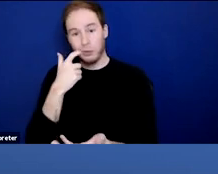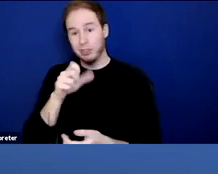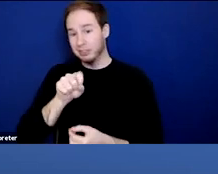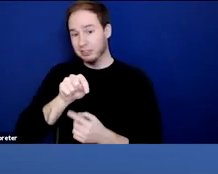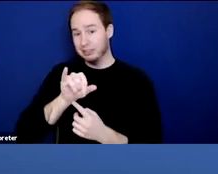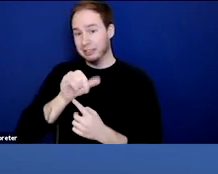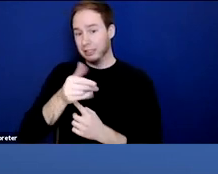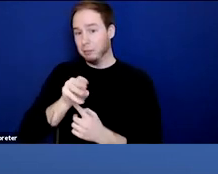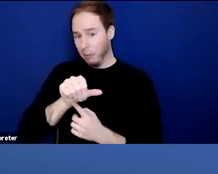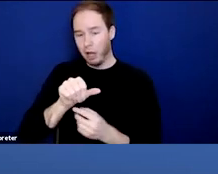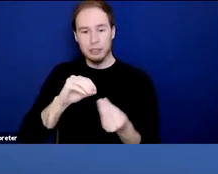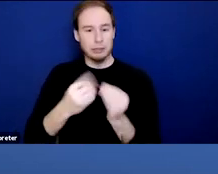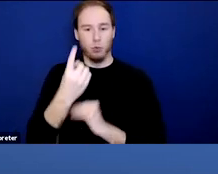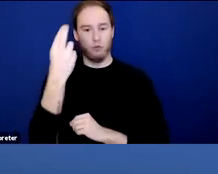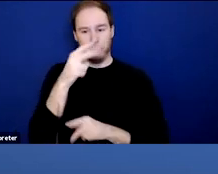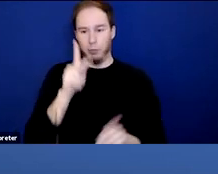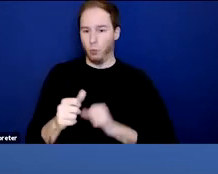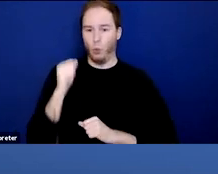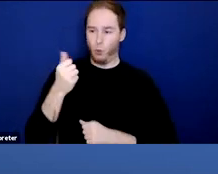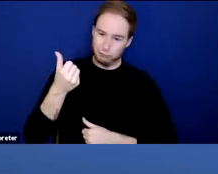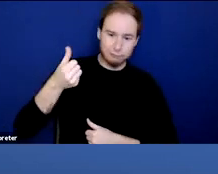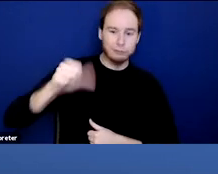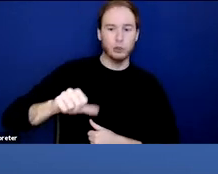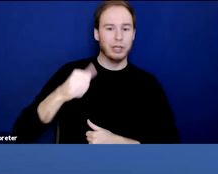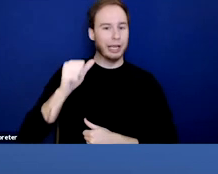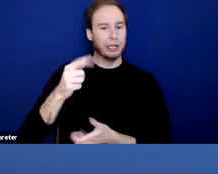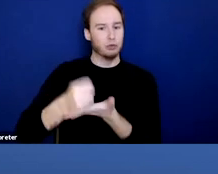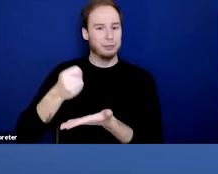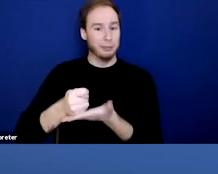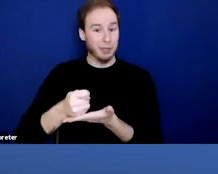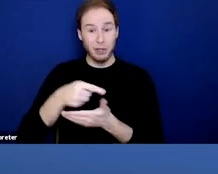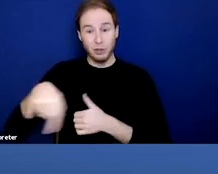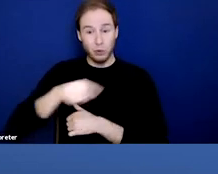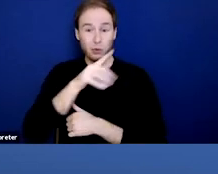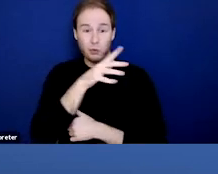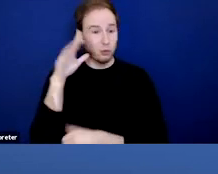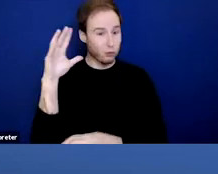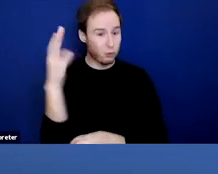people don't come in for treatment. And in rural areas, it's even worse. And so, it was really important